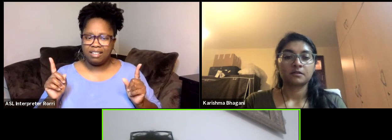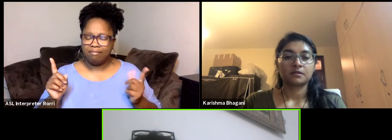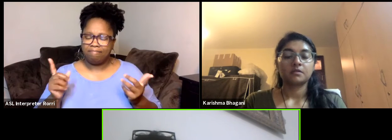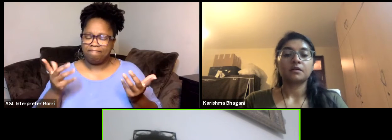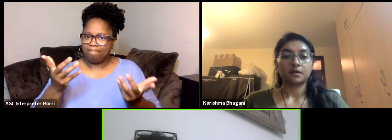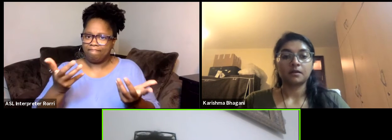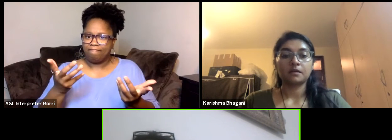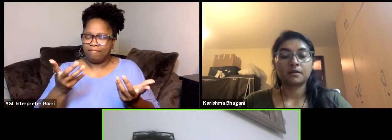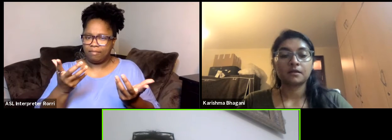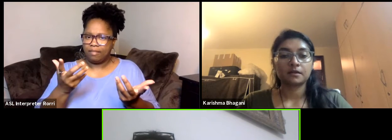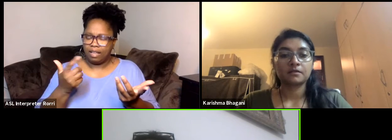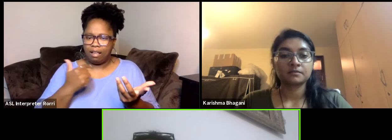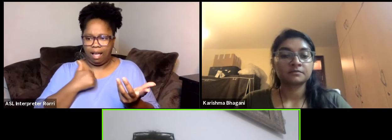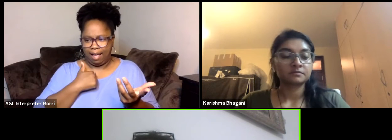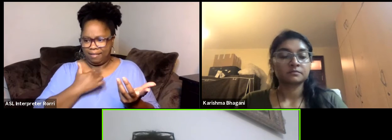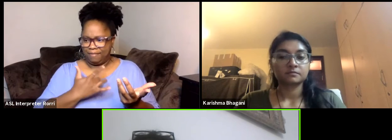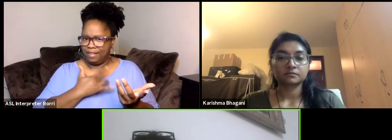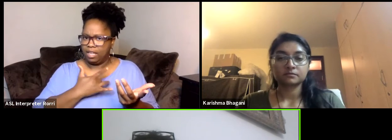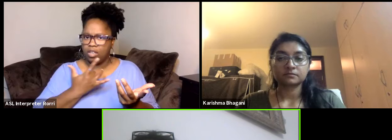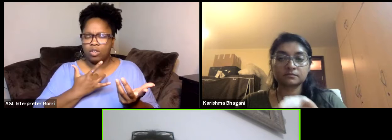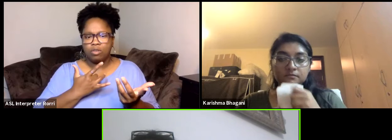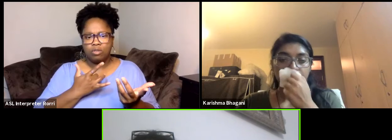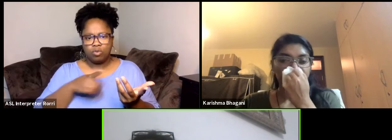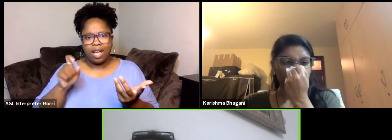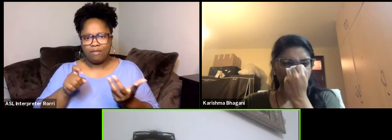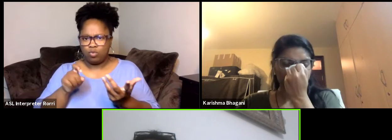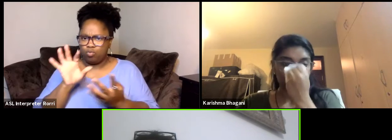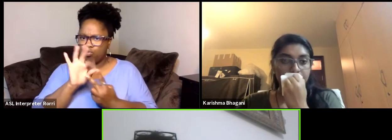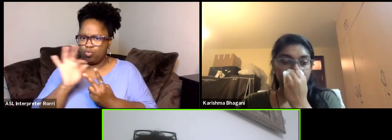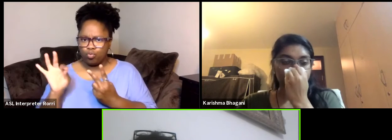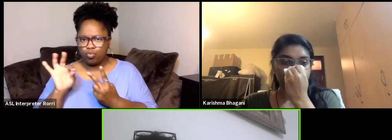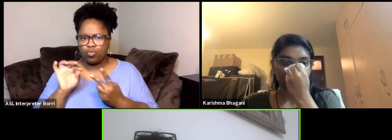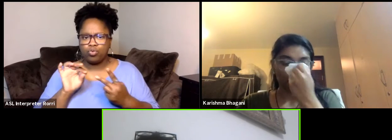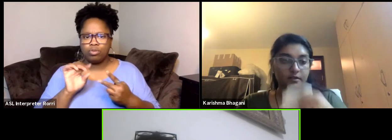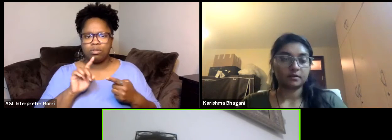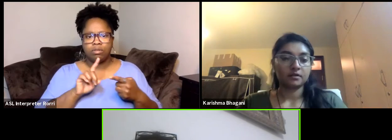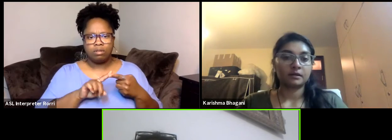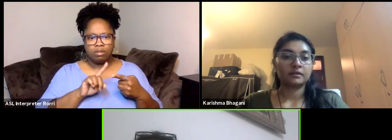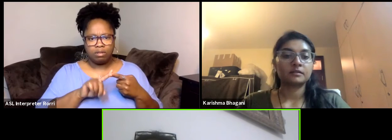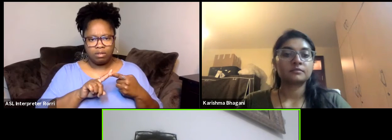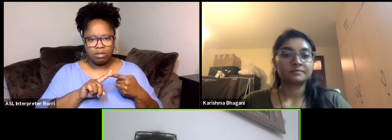two attitudes or two motivation. One is genuine like discovering the continent,